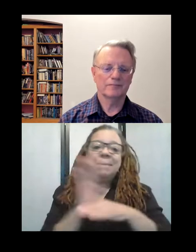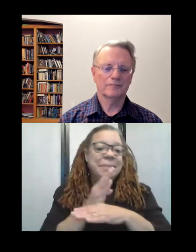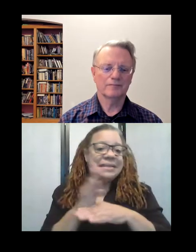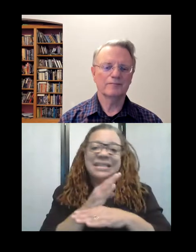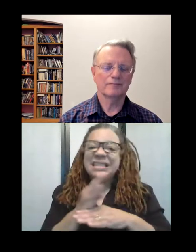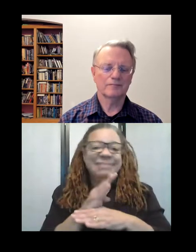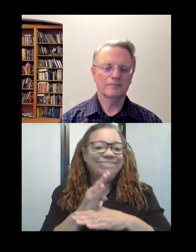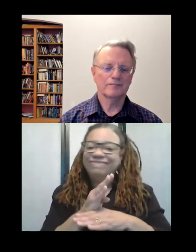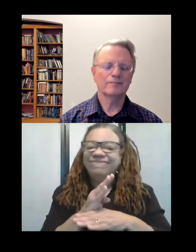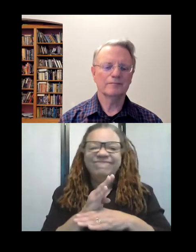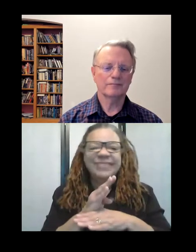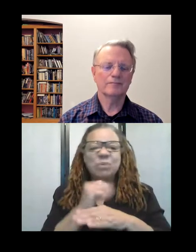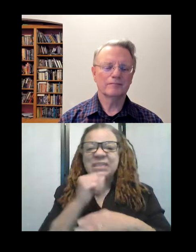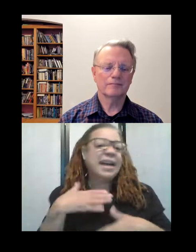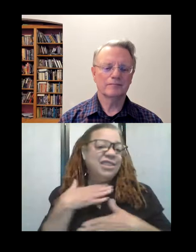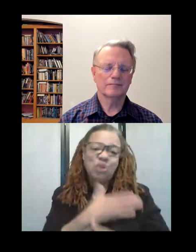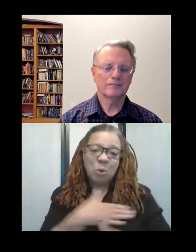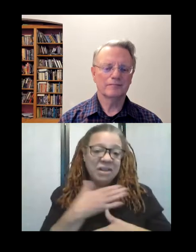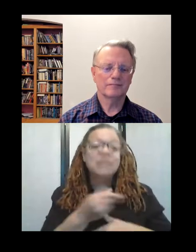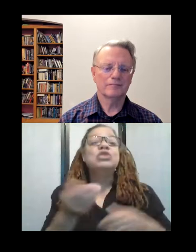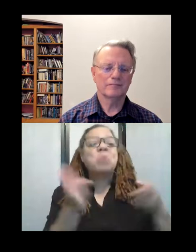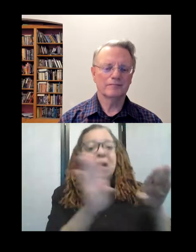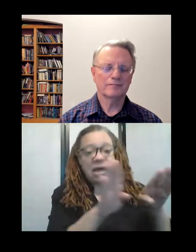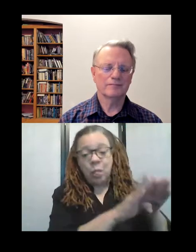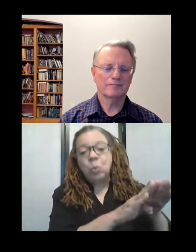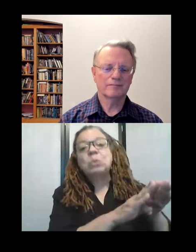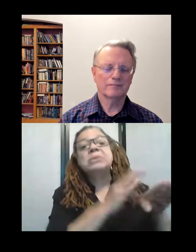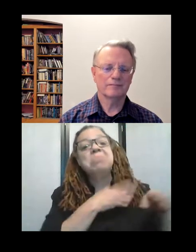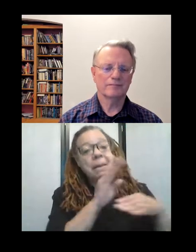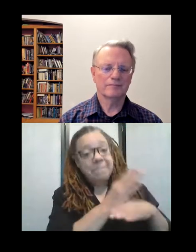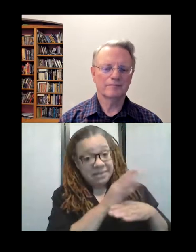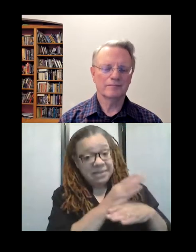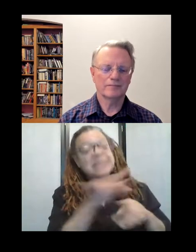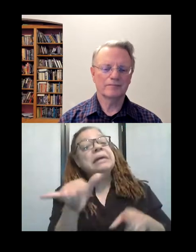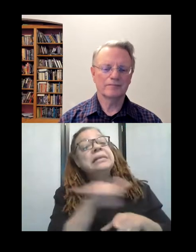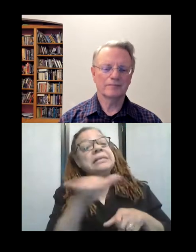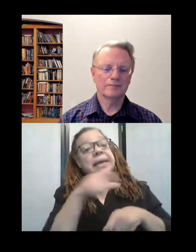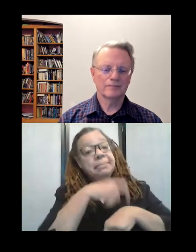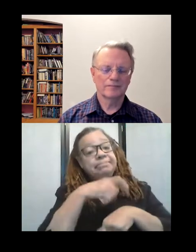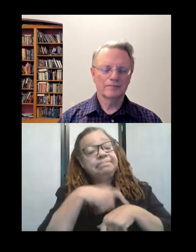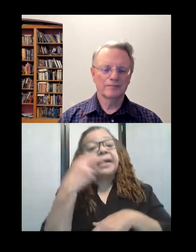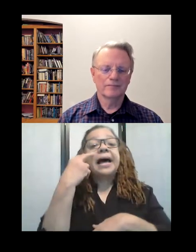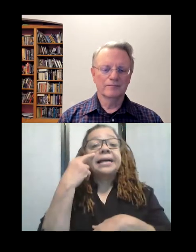I was not enjoying it. So I closed my business about the same time I saw the quilt shop that I